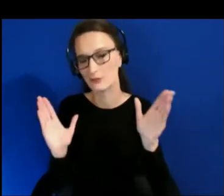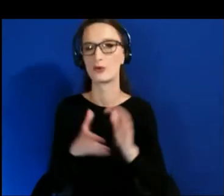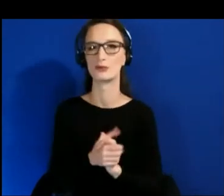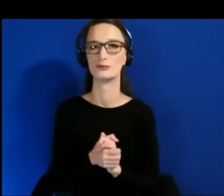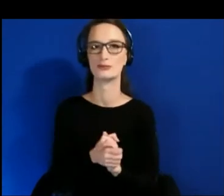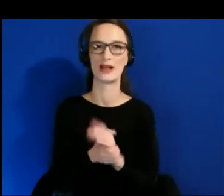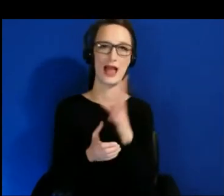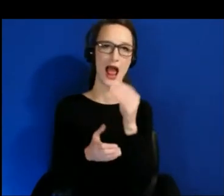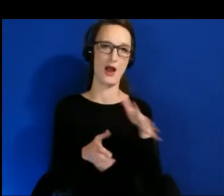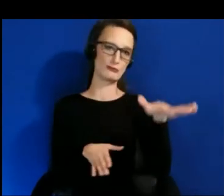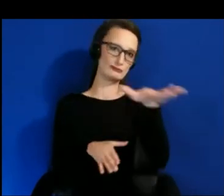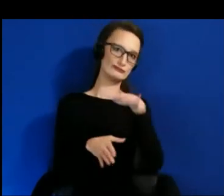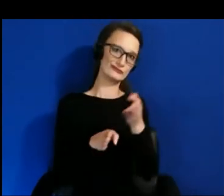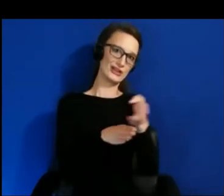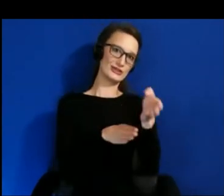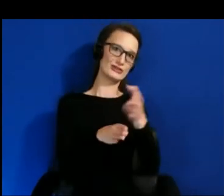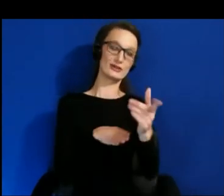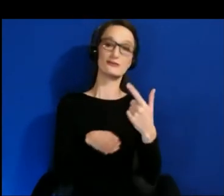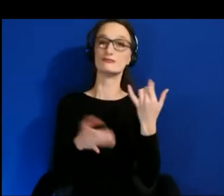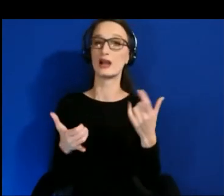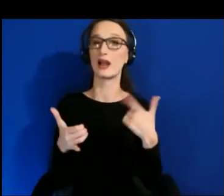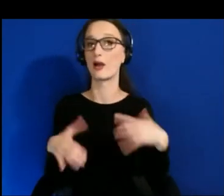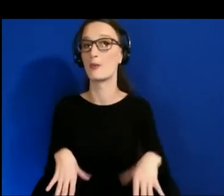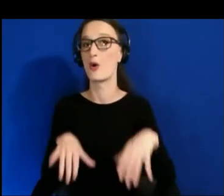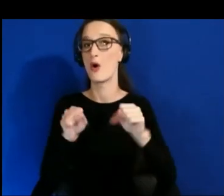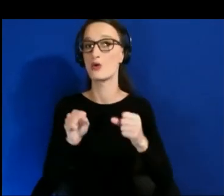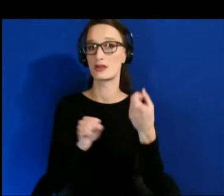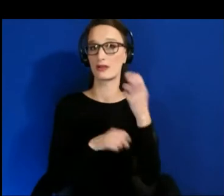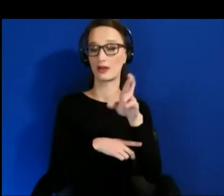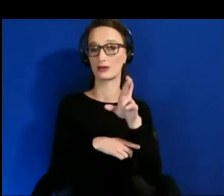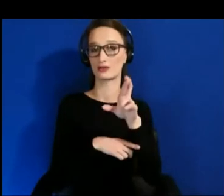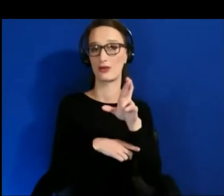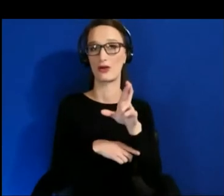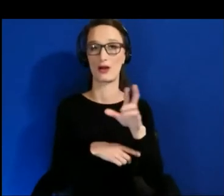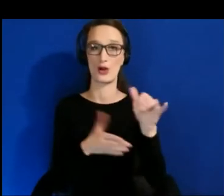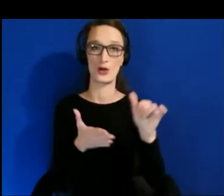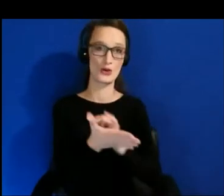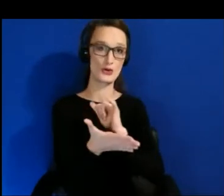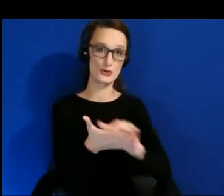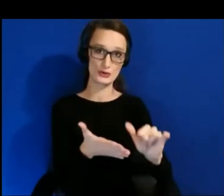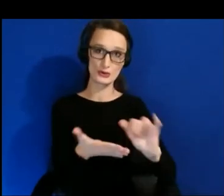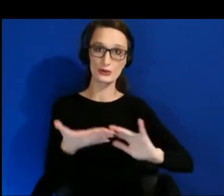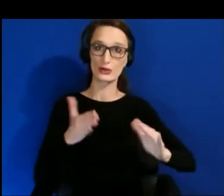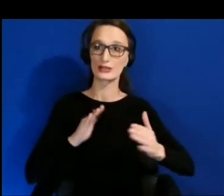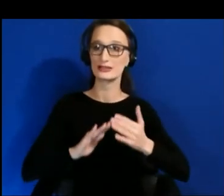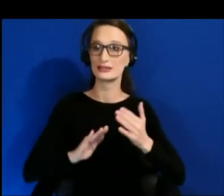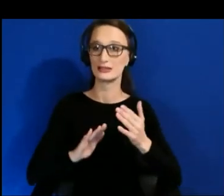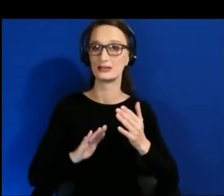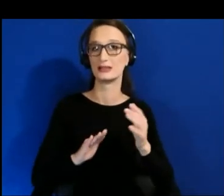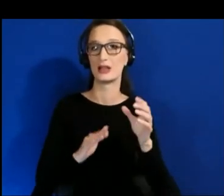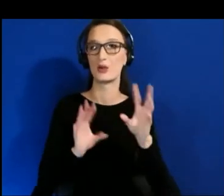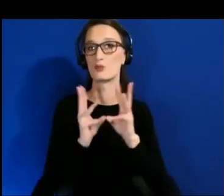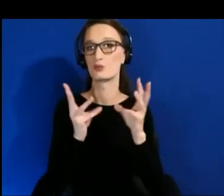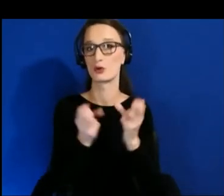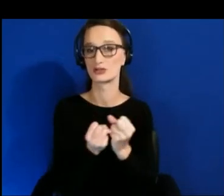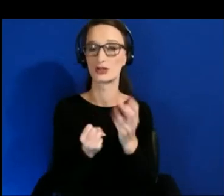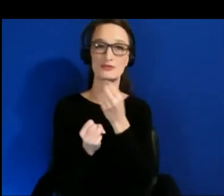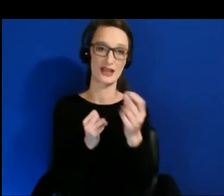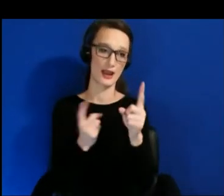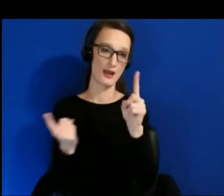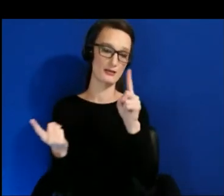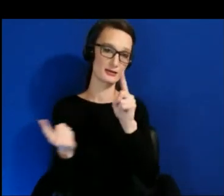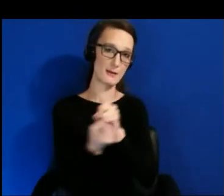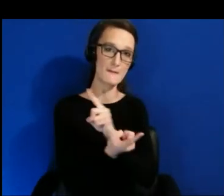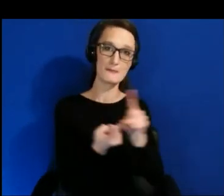I am hosting web XR New York City and workshops and meet ups, allowing people to play around